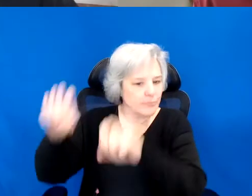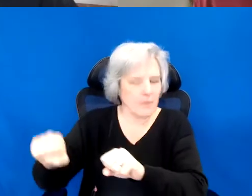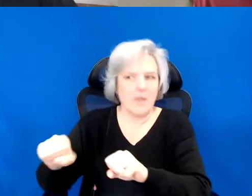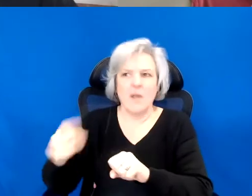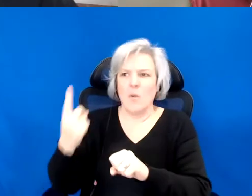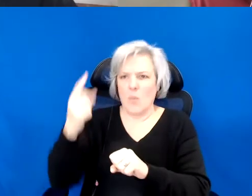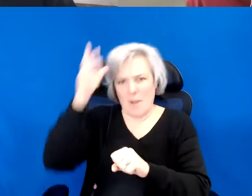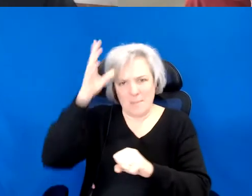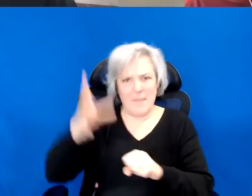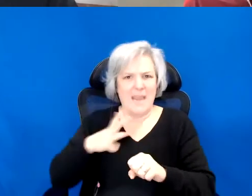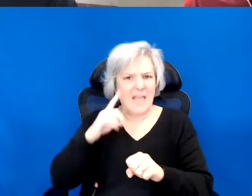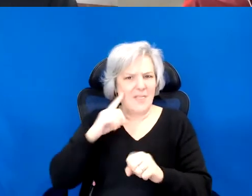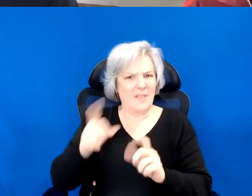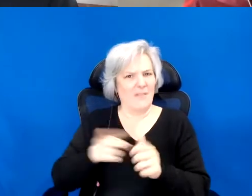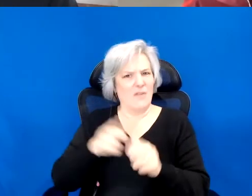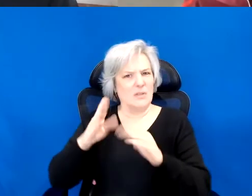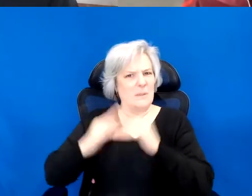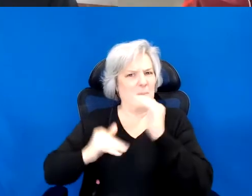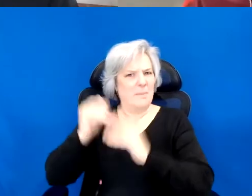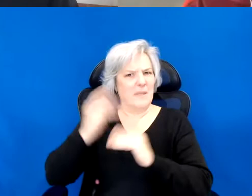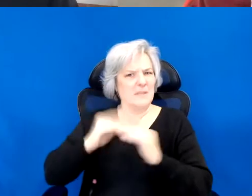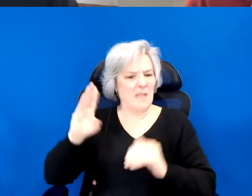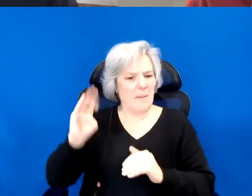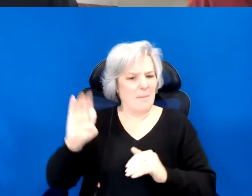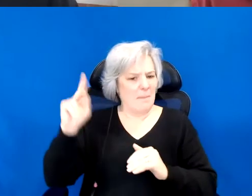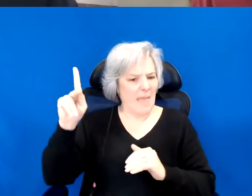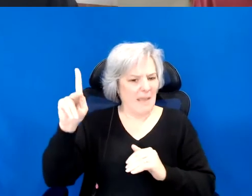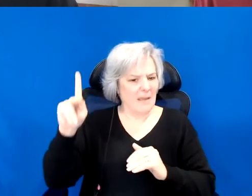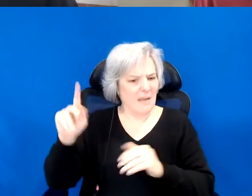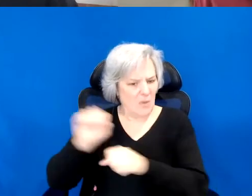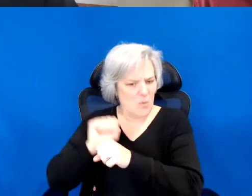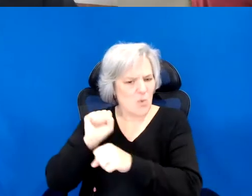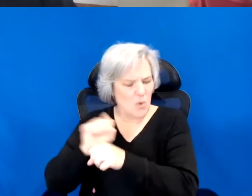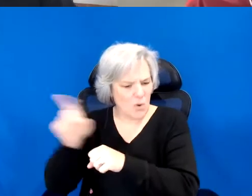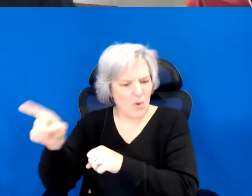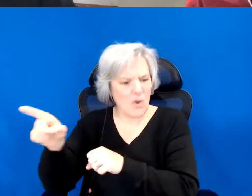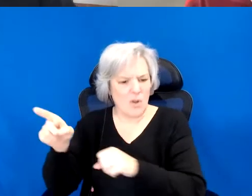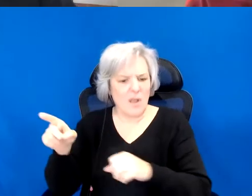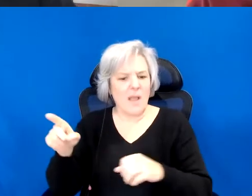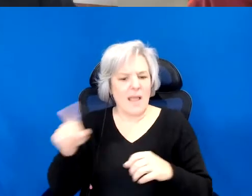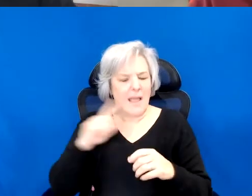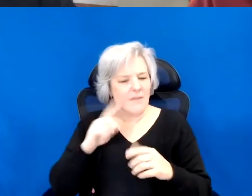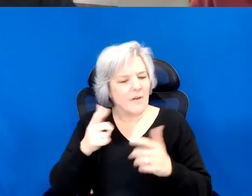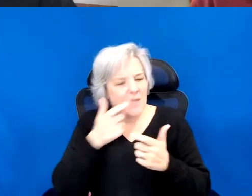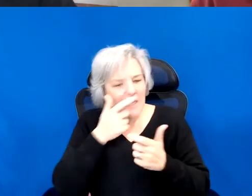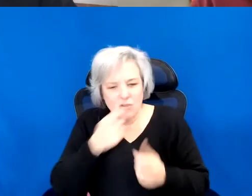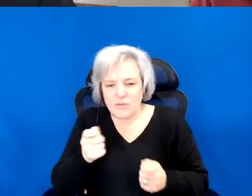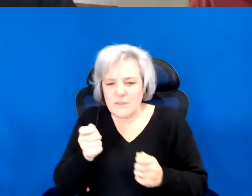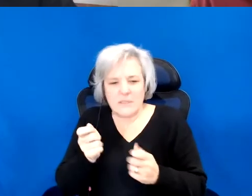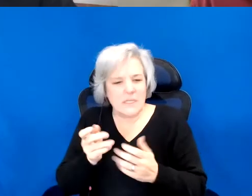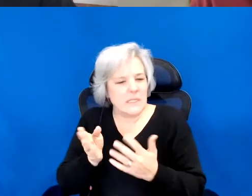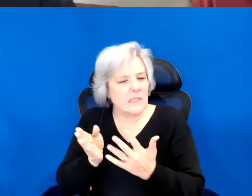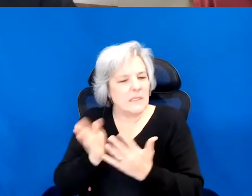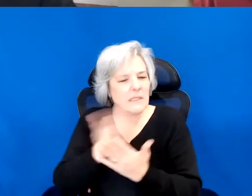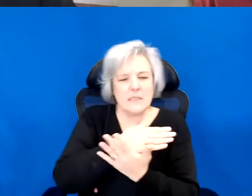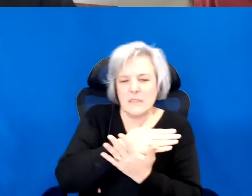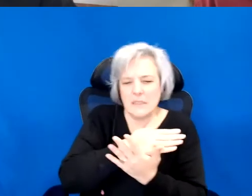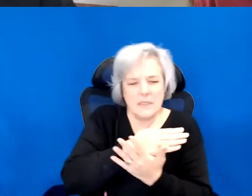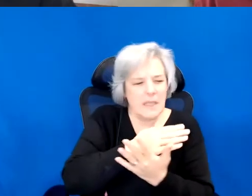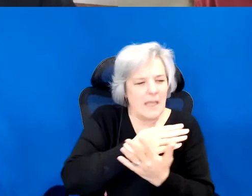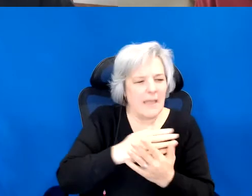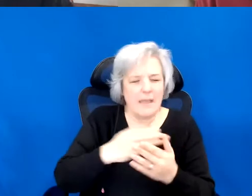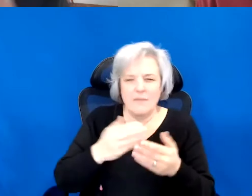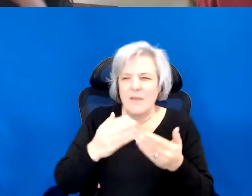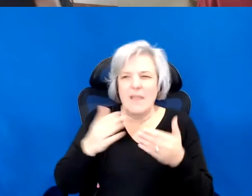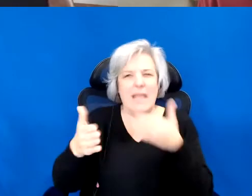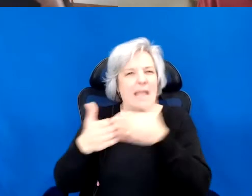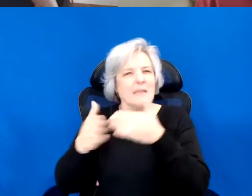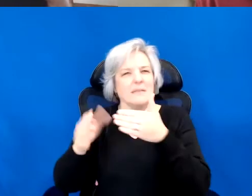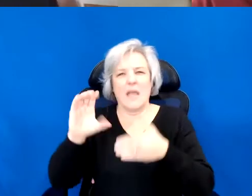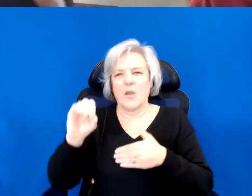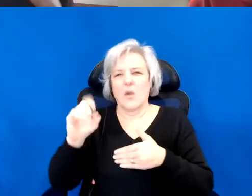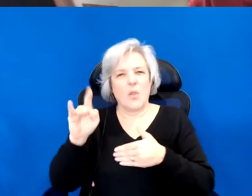Then sort of stumbling into really minorities and even anti colonial archive of people who